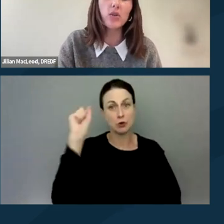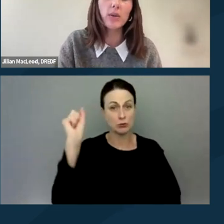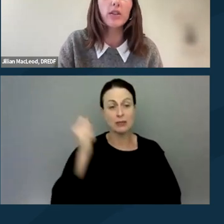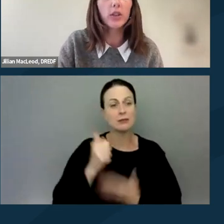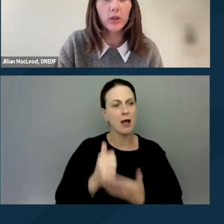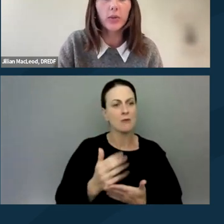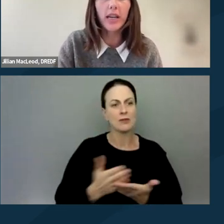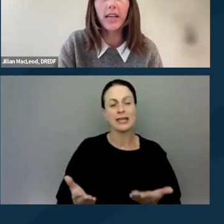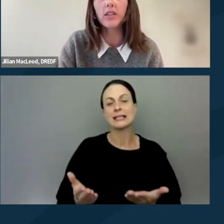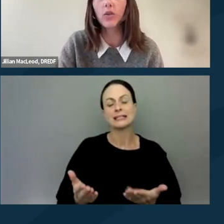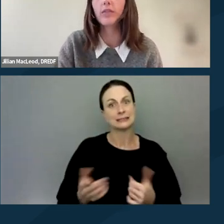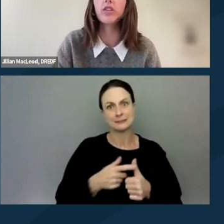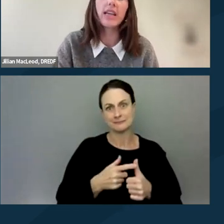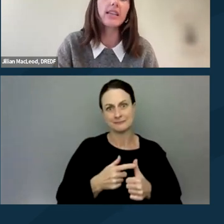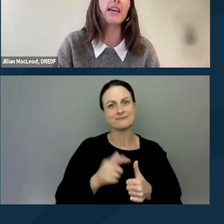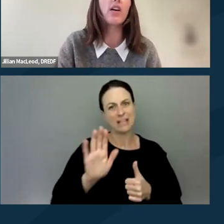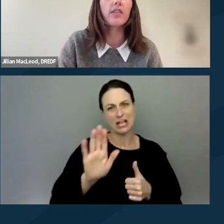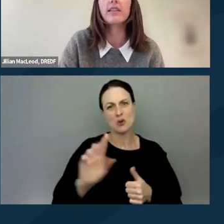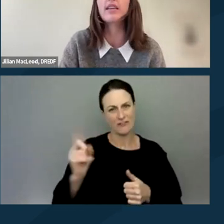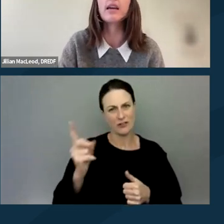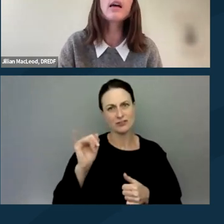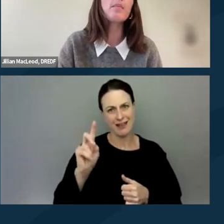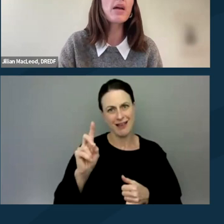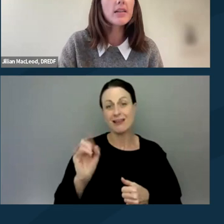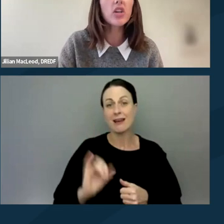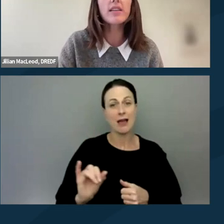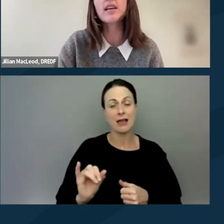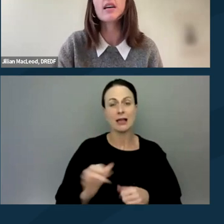to include in your first aid kit are things like bandages,